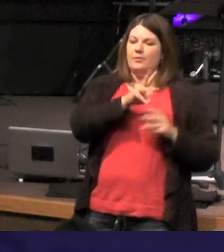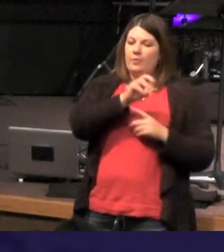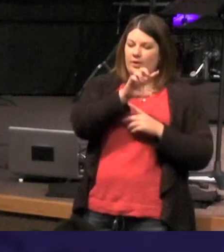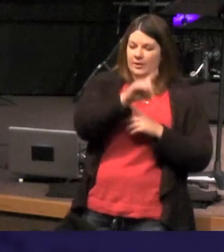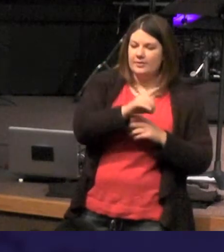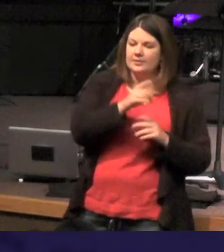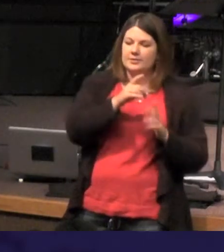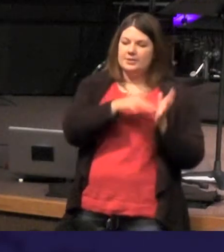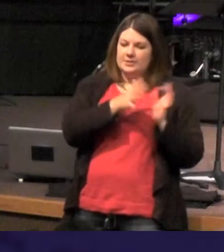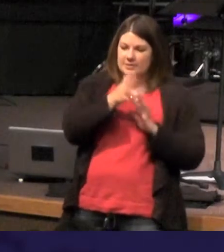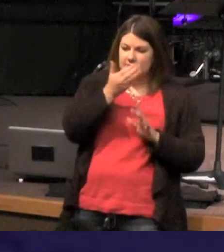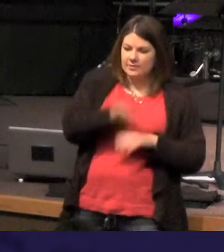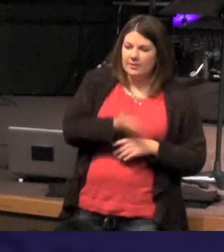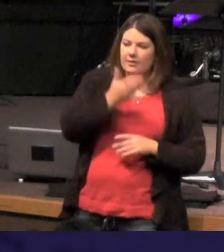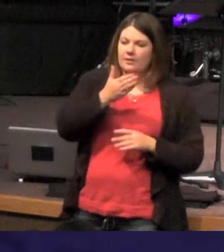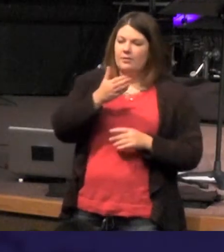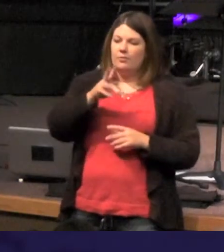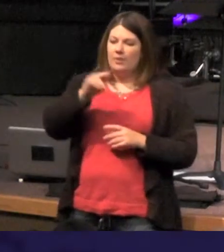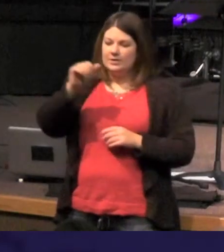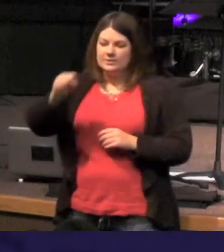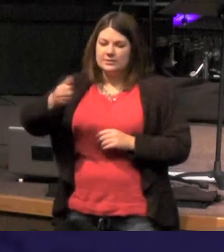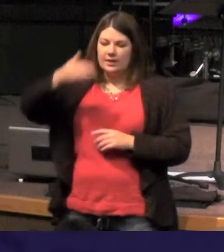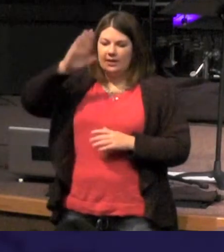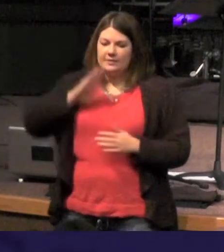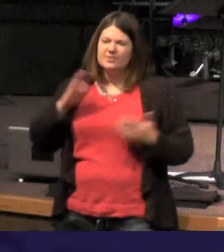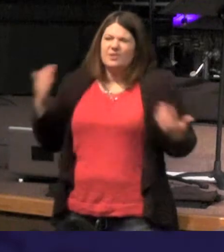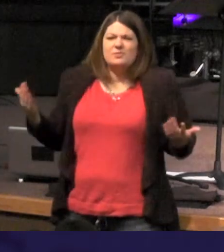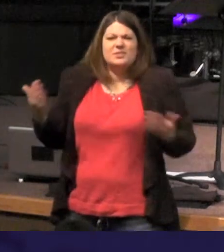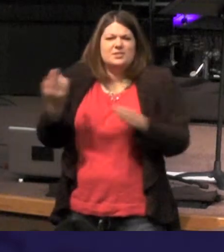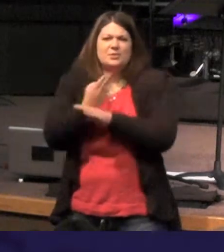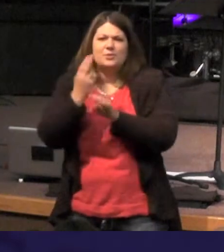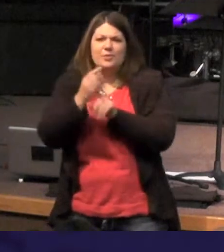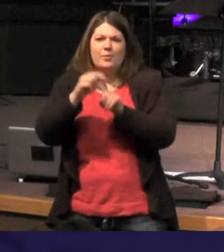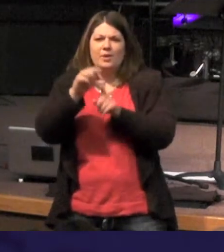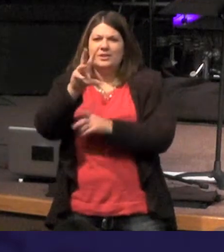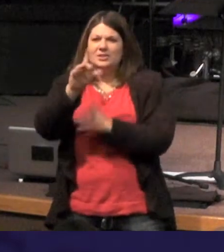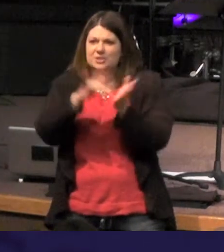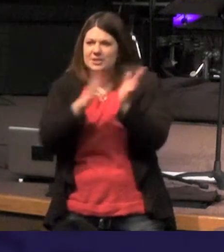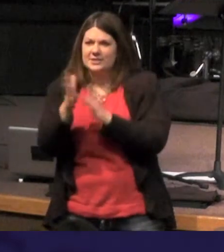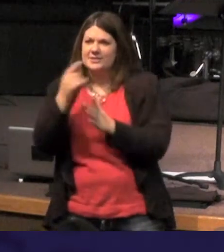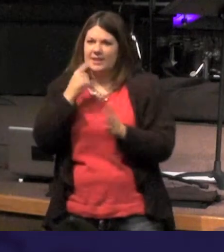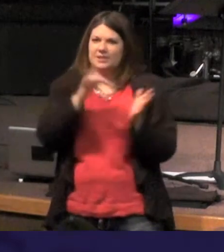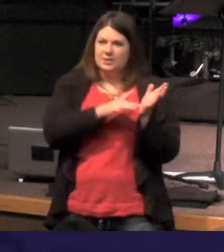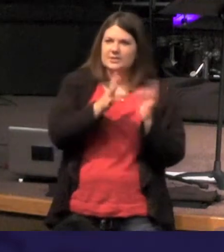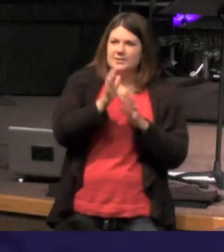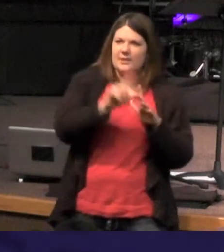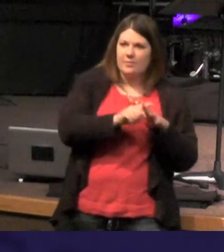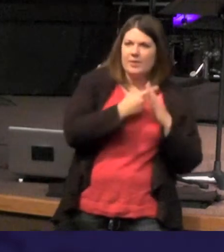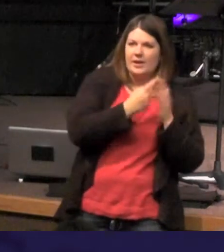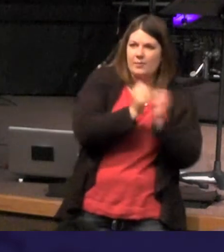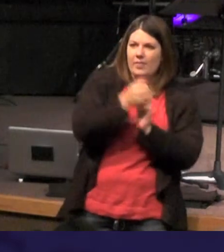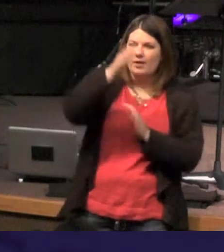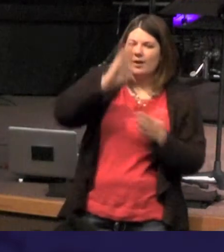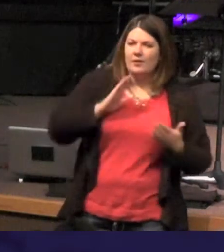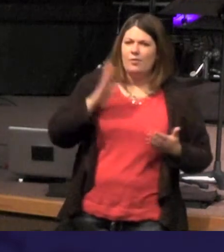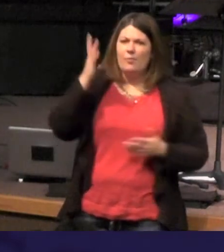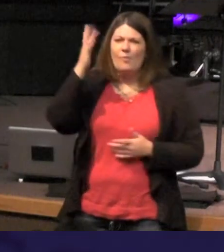God and you might say OK if it's Jesus why not just use the word Jesus say Jesus was in the beginning God - why the Word